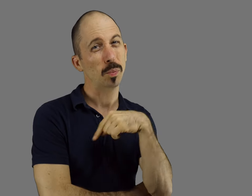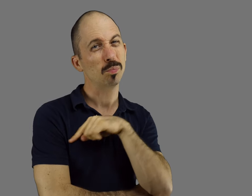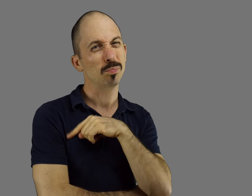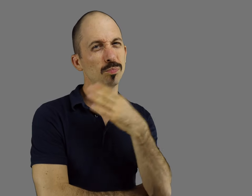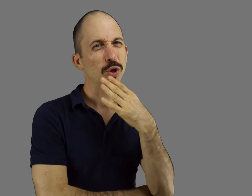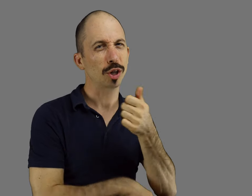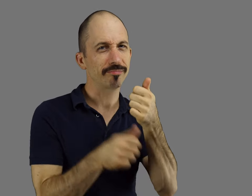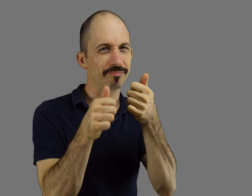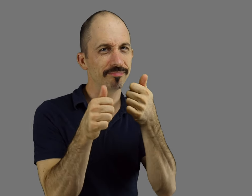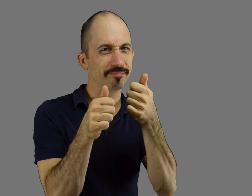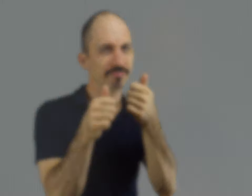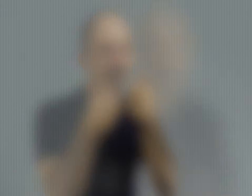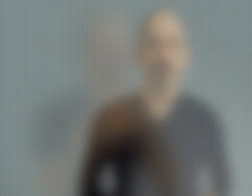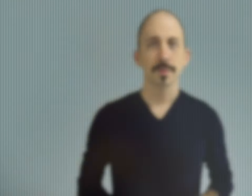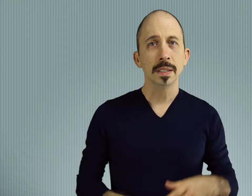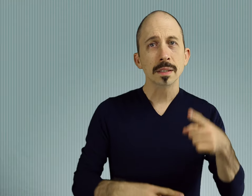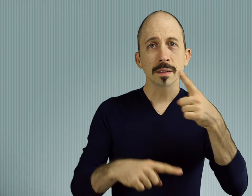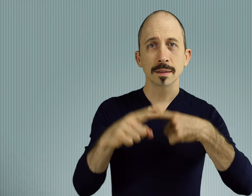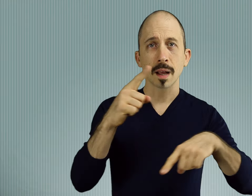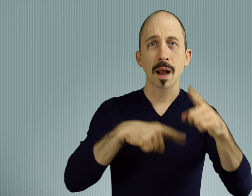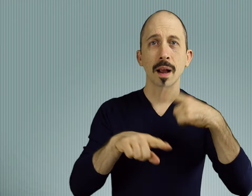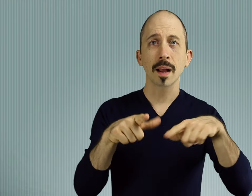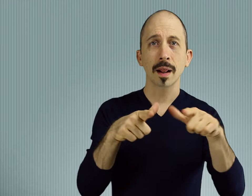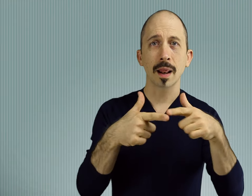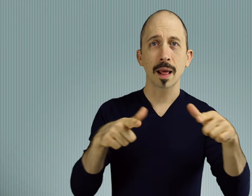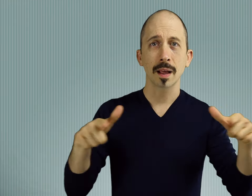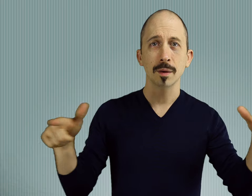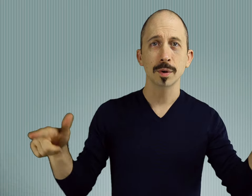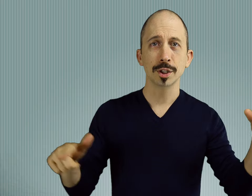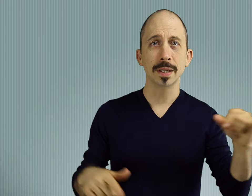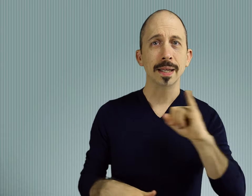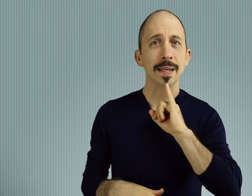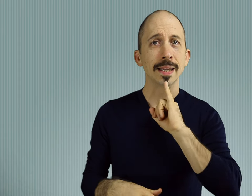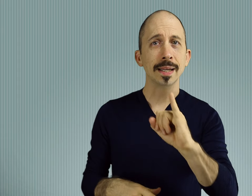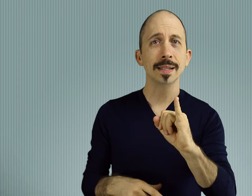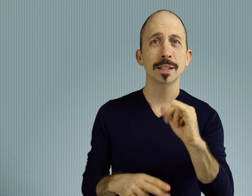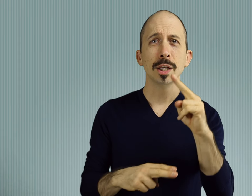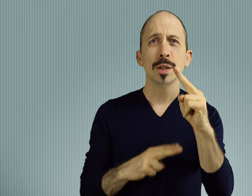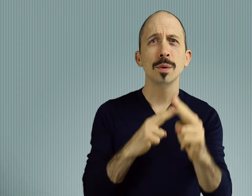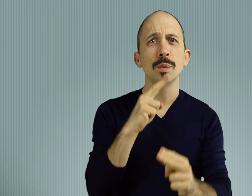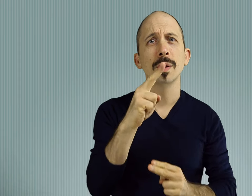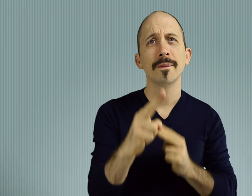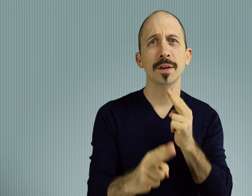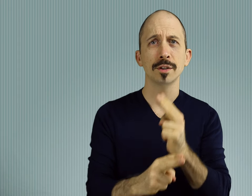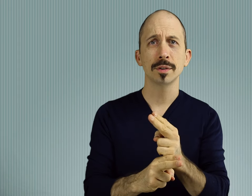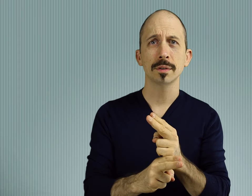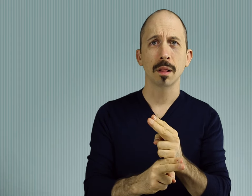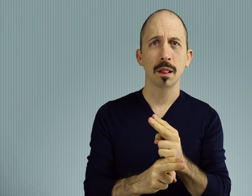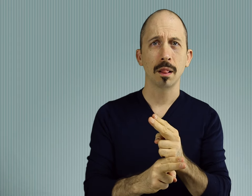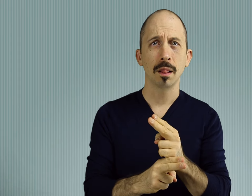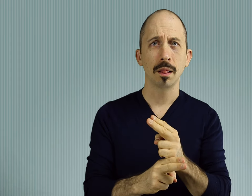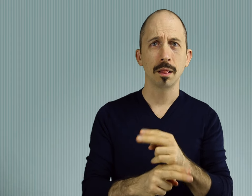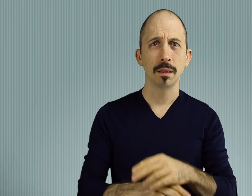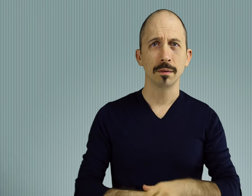We good. SAME WHINY SIGNER (this is not ASL, btw): Sign language is universal.